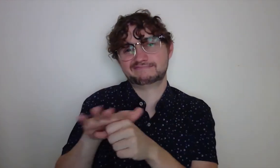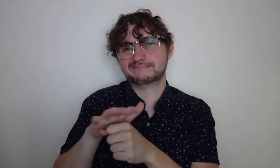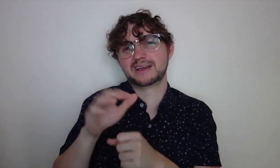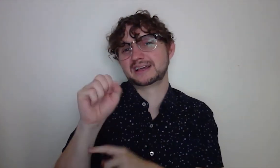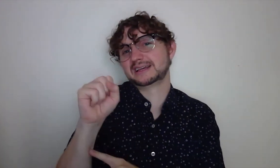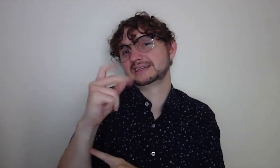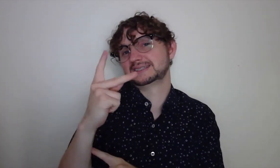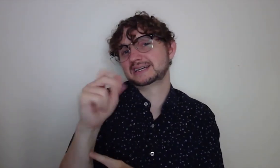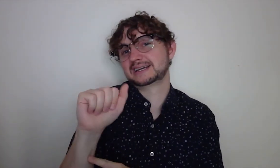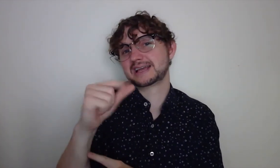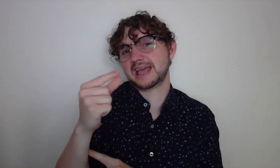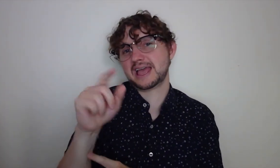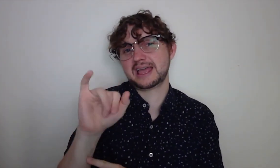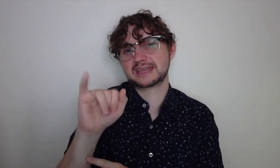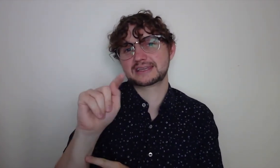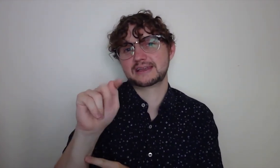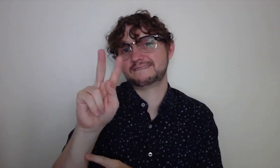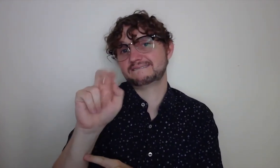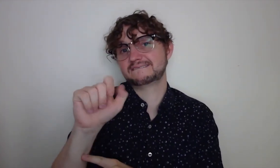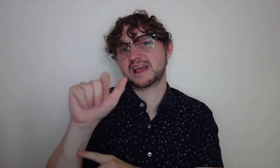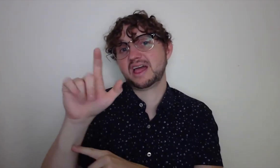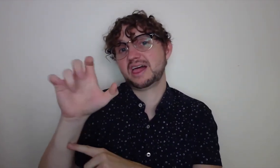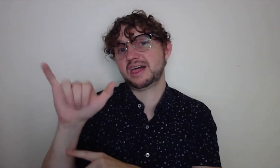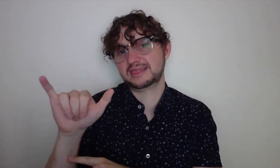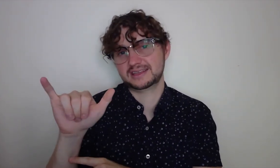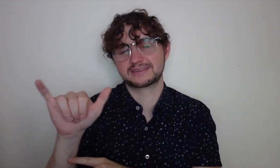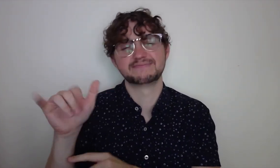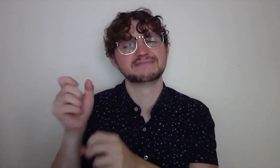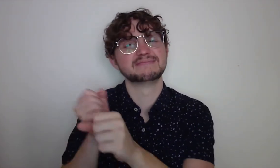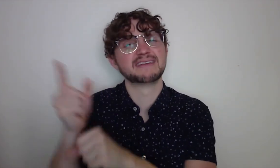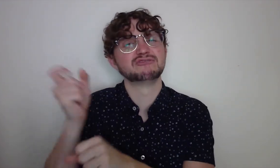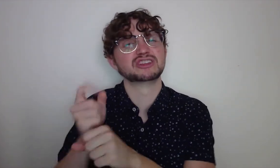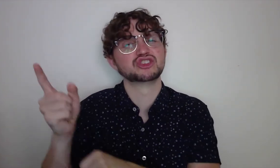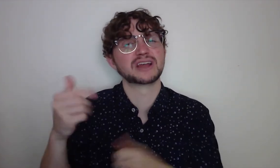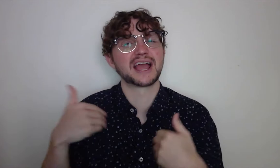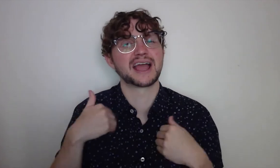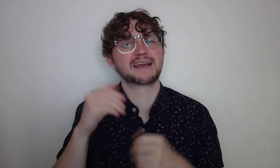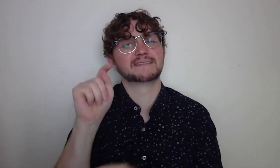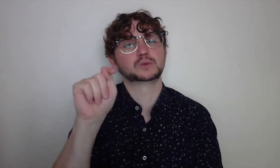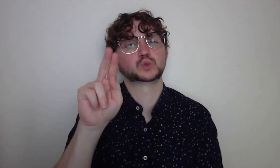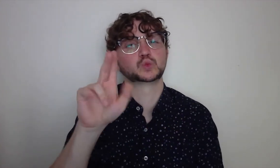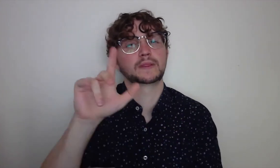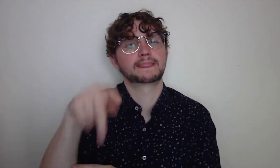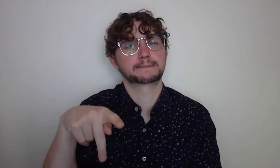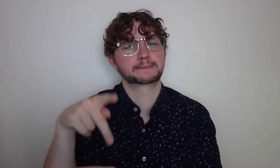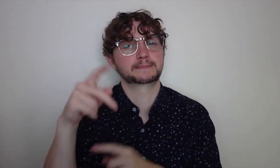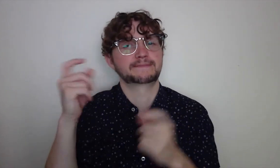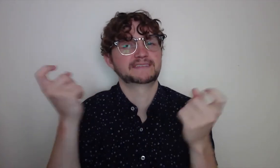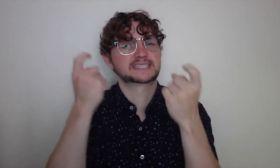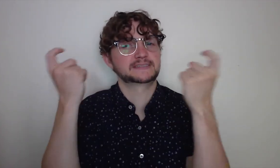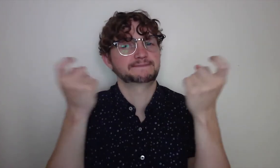this being one of those this photograph was taken in Skagit Valley.